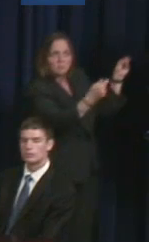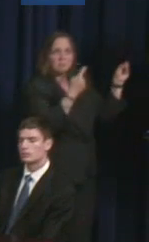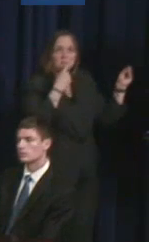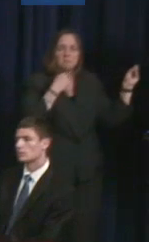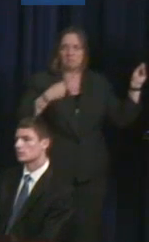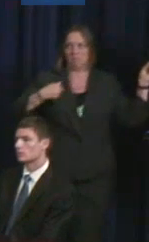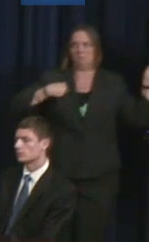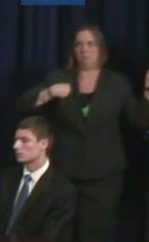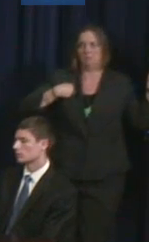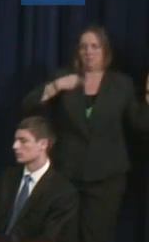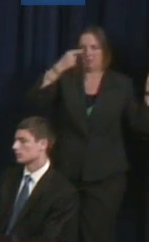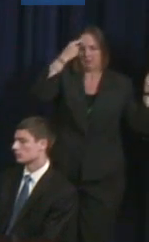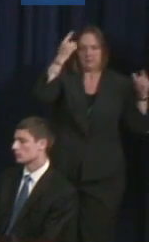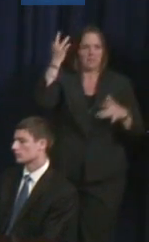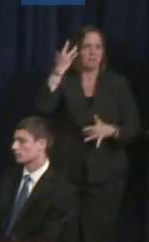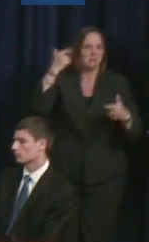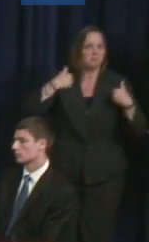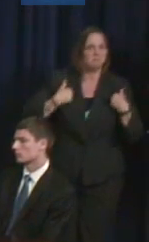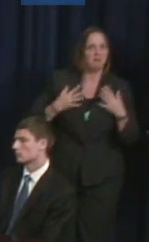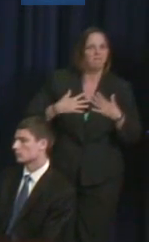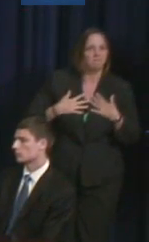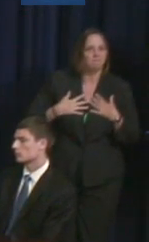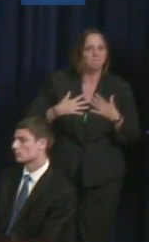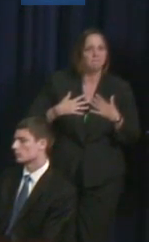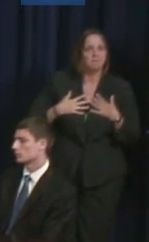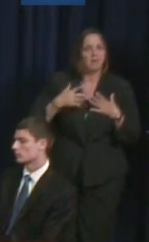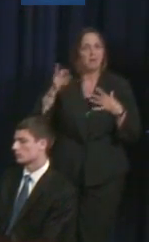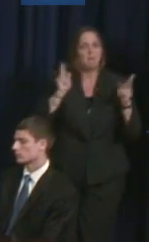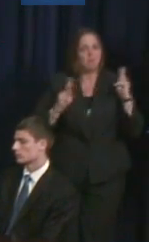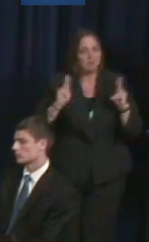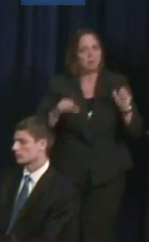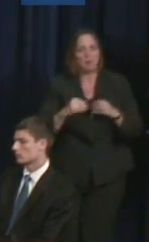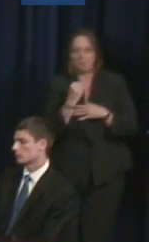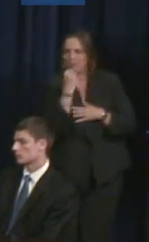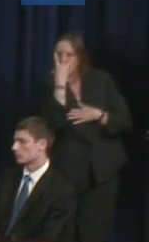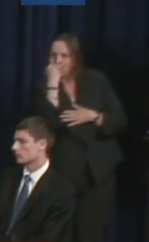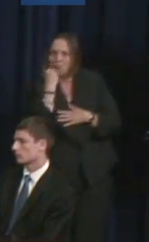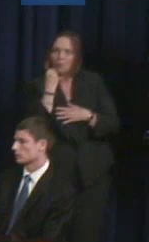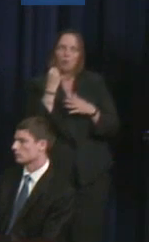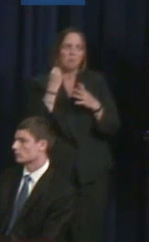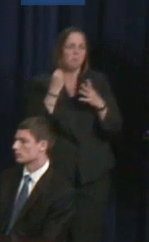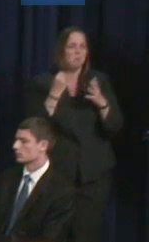to write whatever they wanted, to share whatever they felt like sharing.